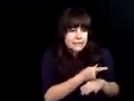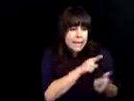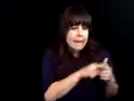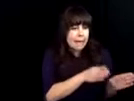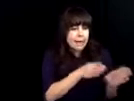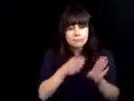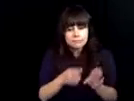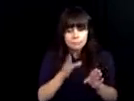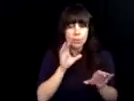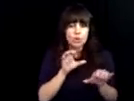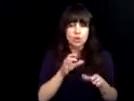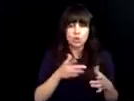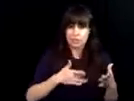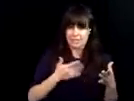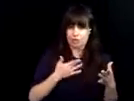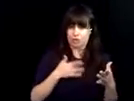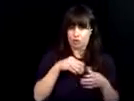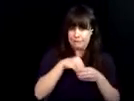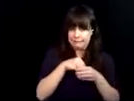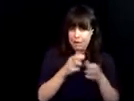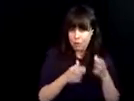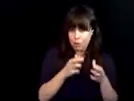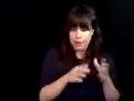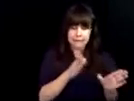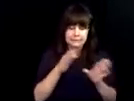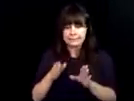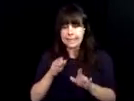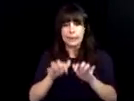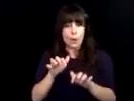agenda that was planned out for the whole week, I was going to start with